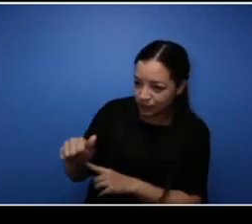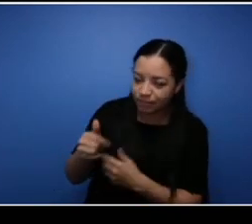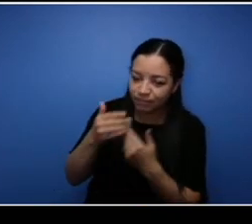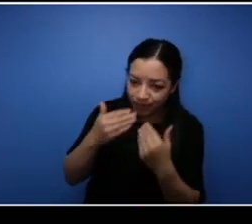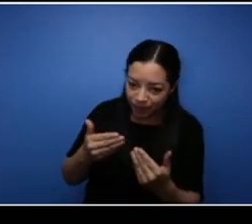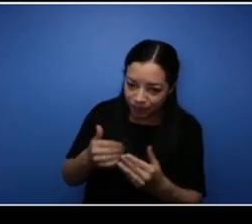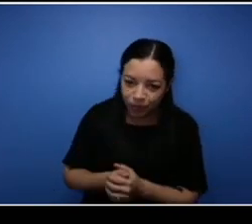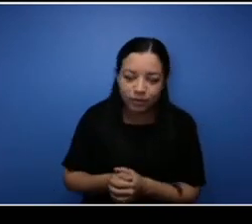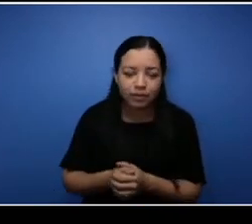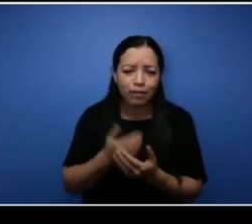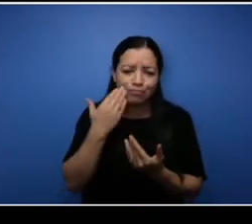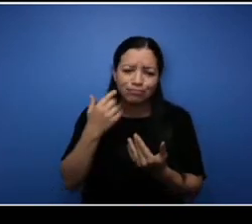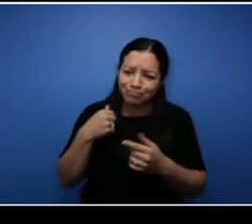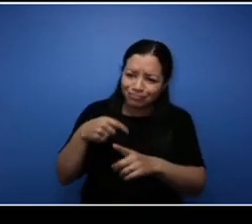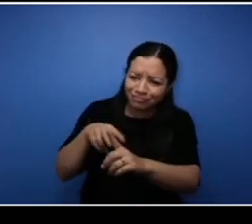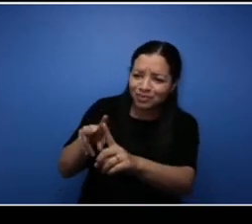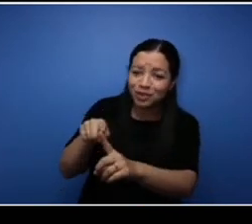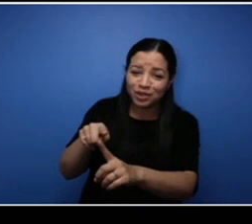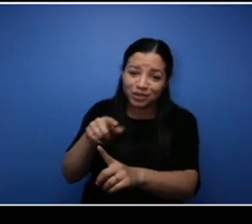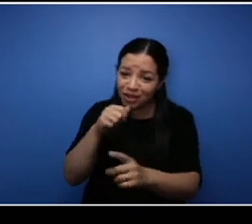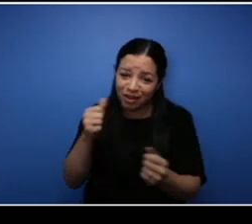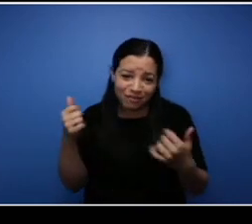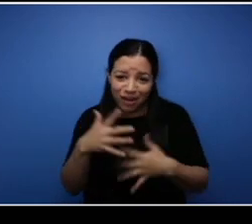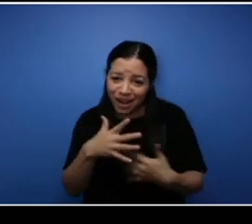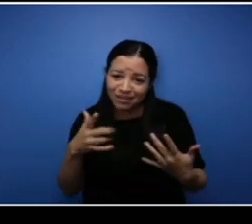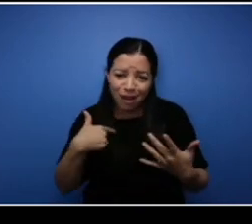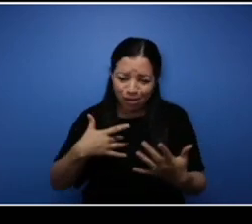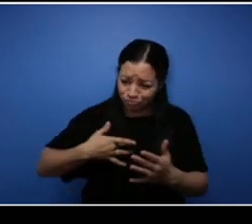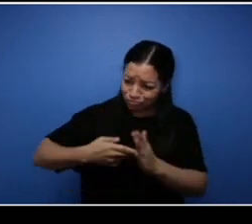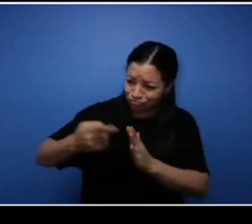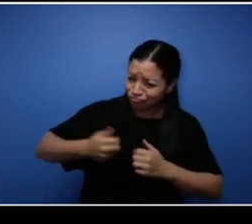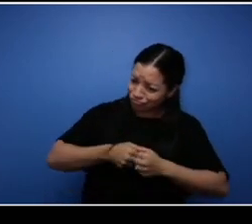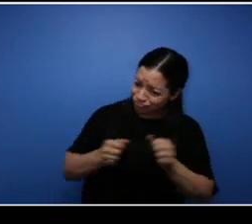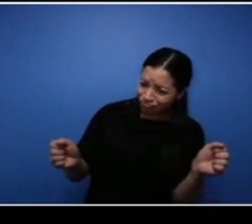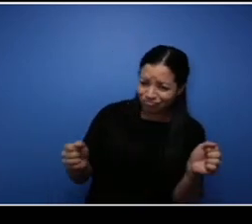not scared to speak the truth and speak what you what you believe and I think that's so